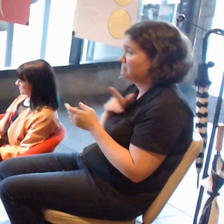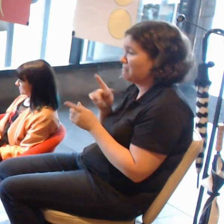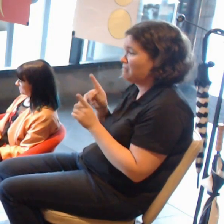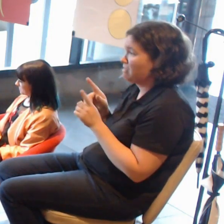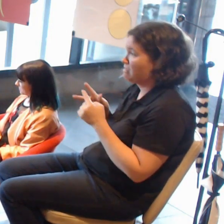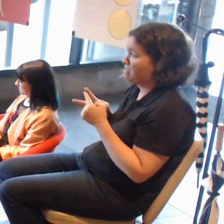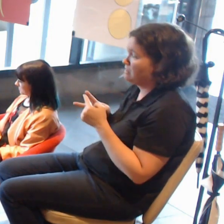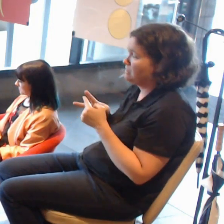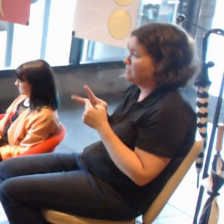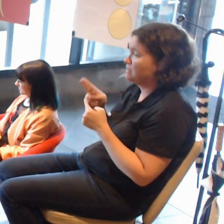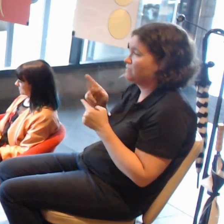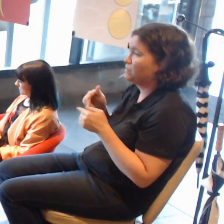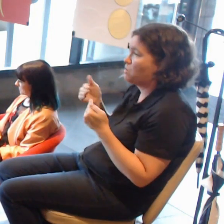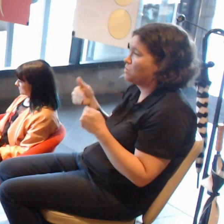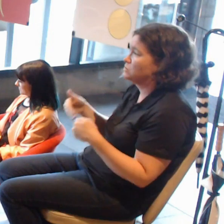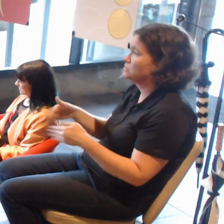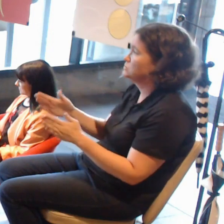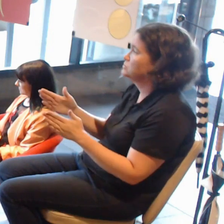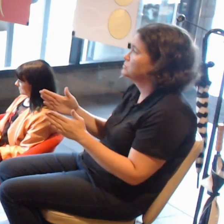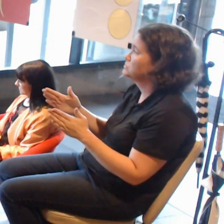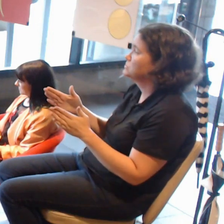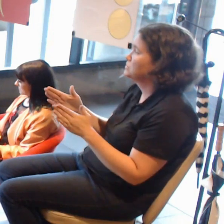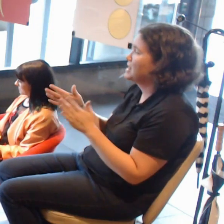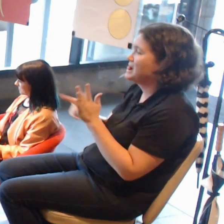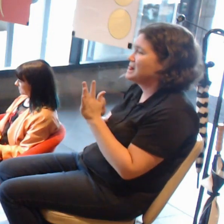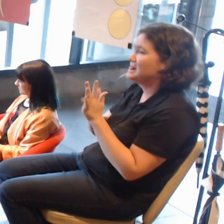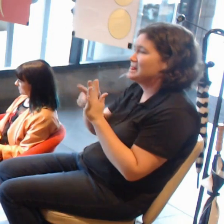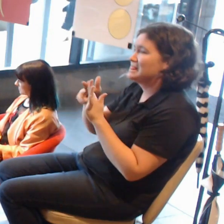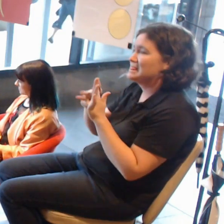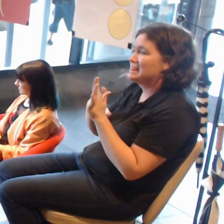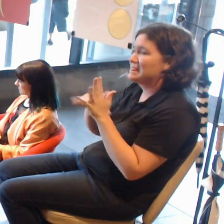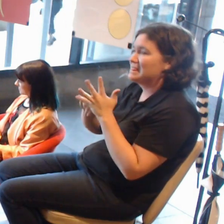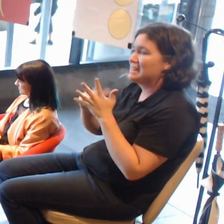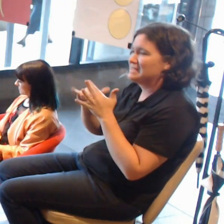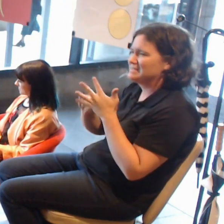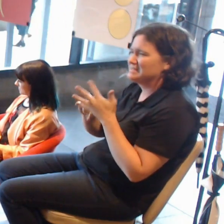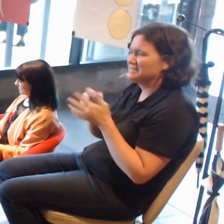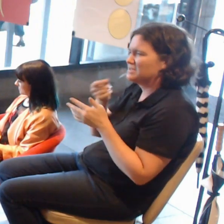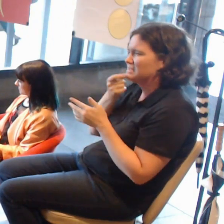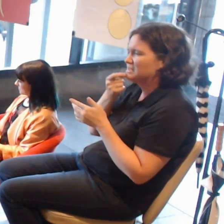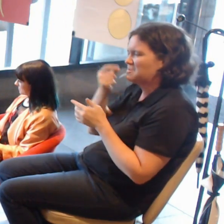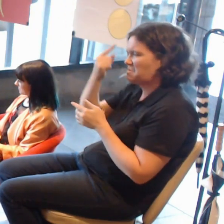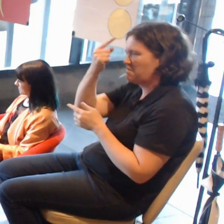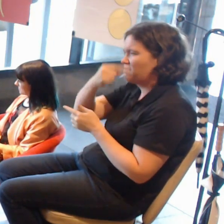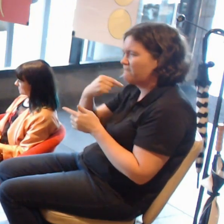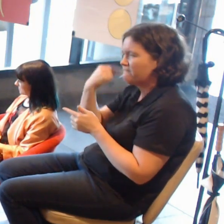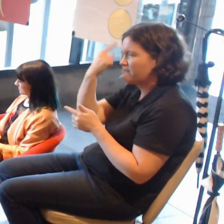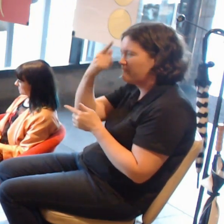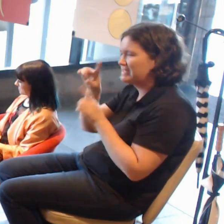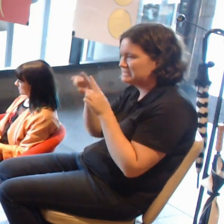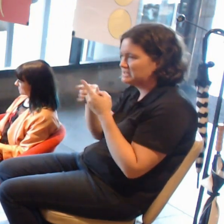those little faces you can get and anyone can make it and put it on the store.